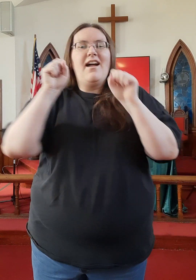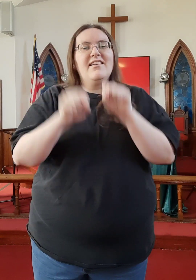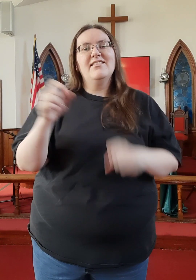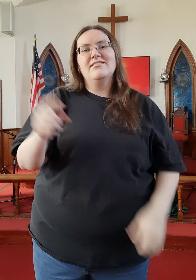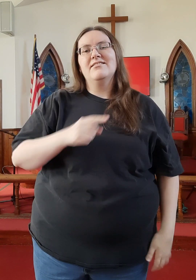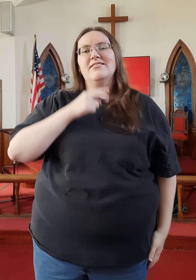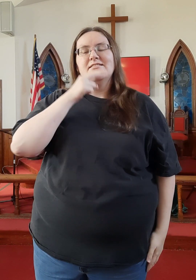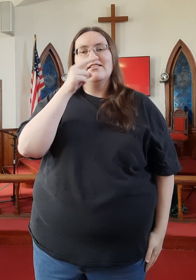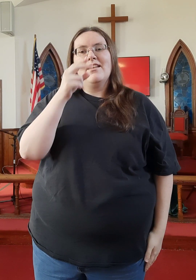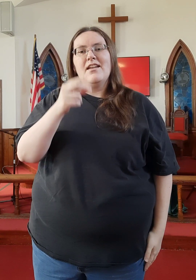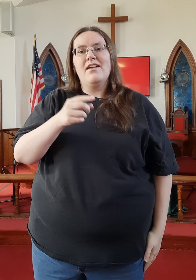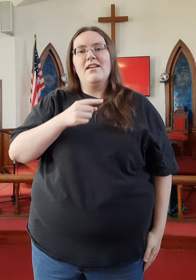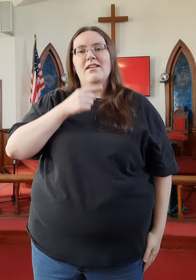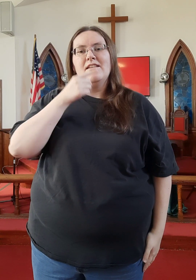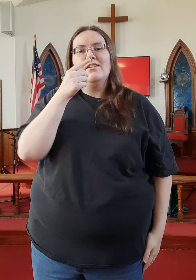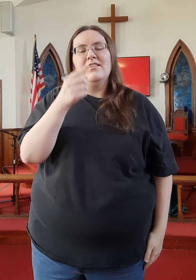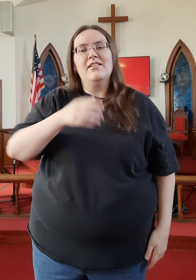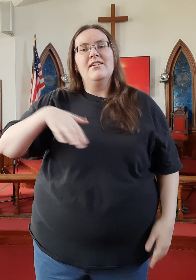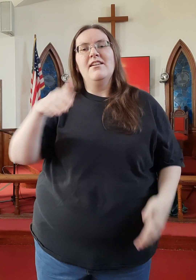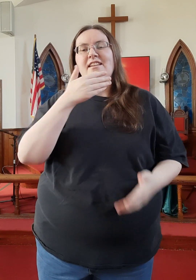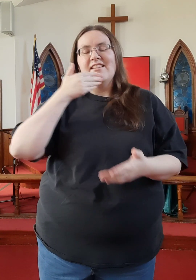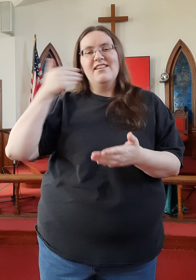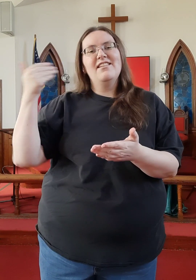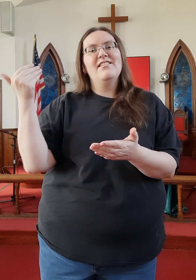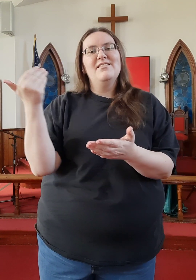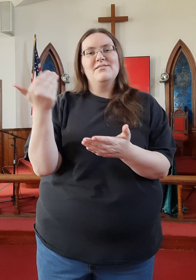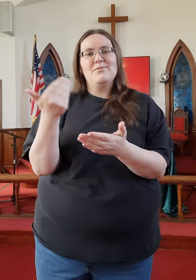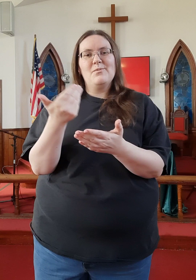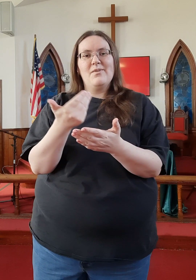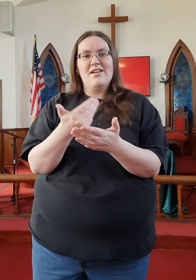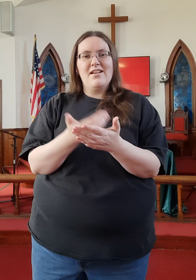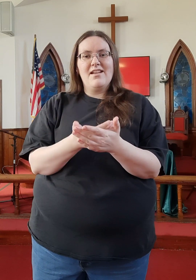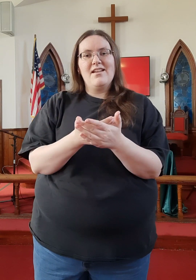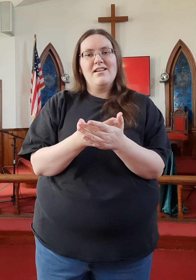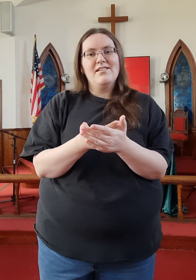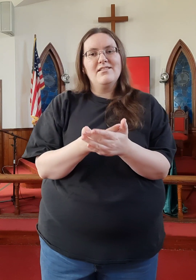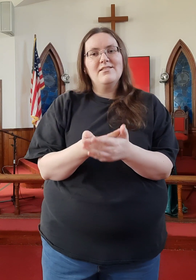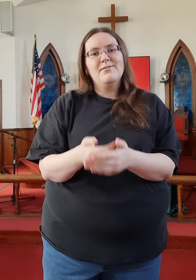I can say "It is well"